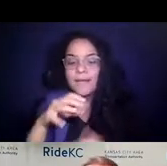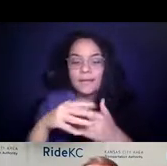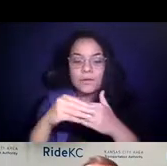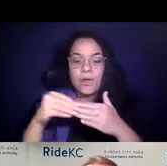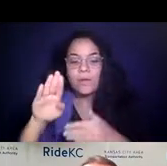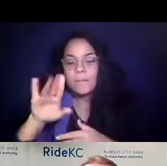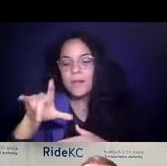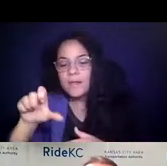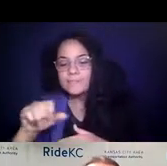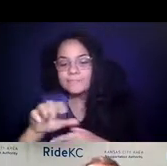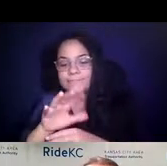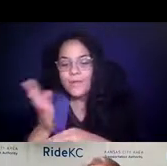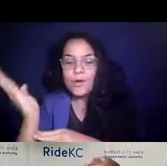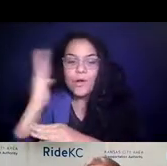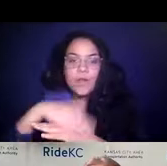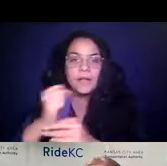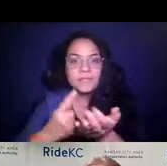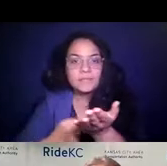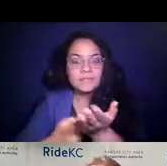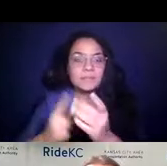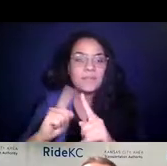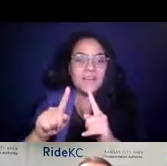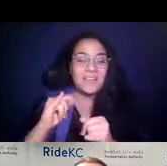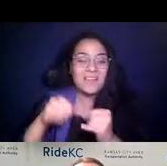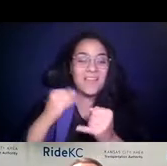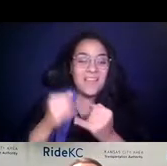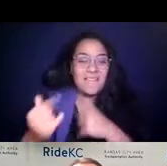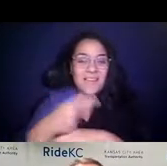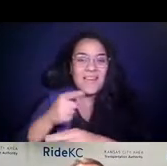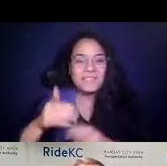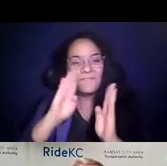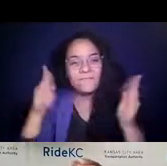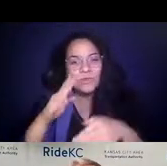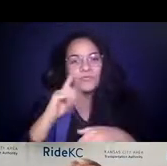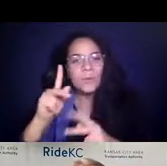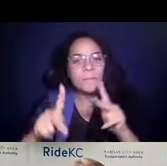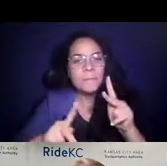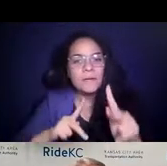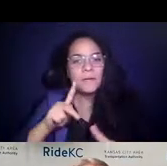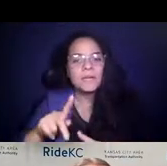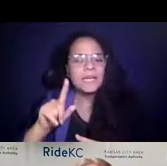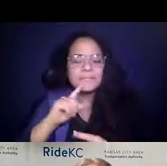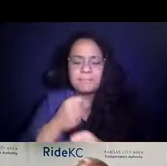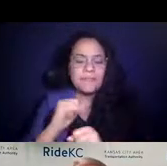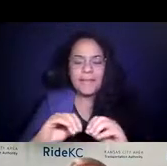long, but at the end of the day, this is about 14:58:51 people. 14:58:58 It's allowed us to crystallize what we're actually doing, why we do what we do